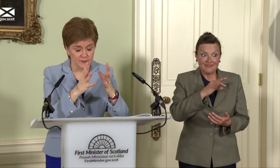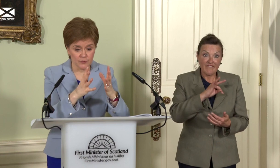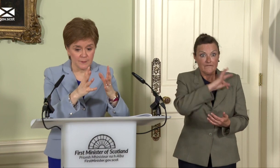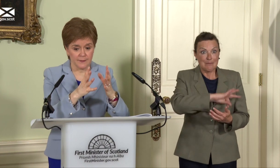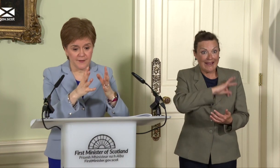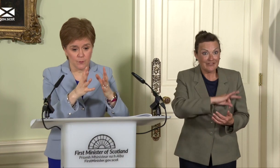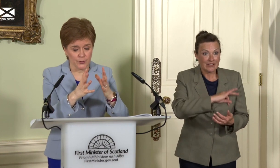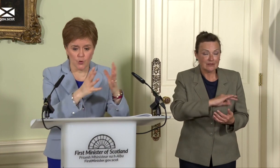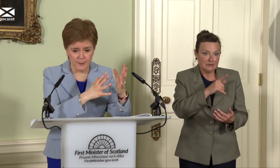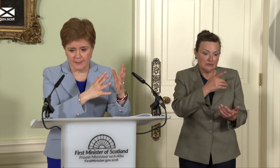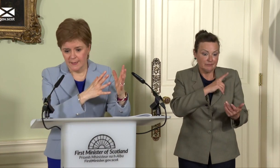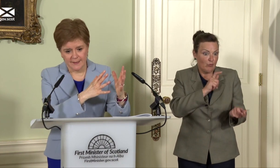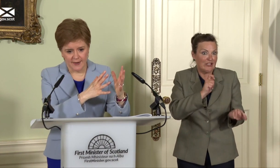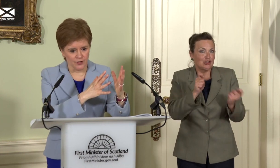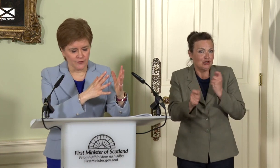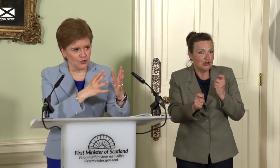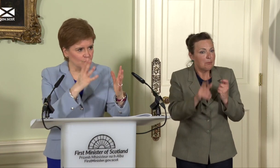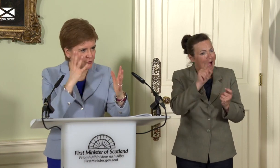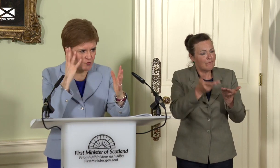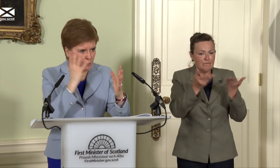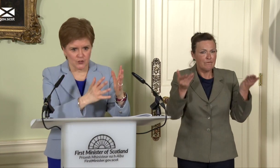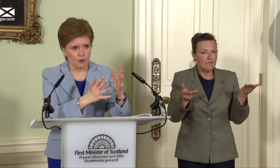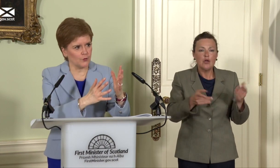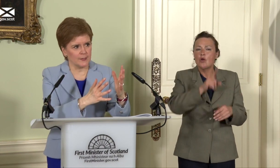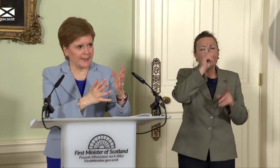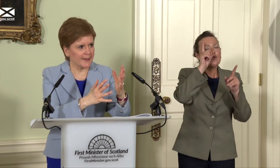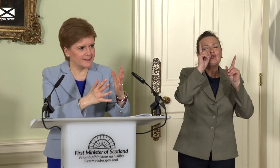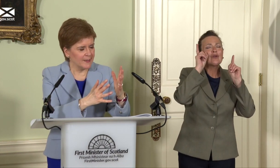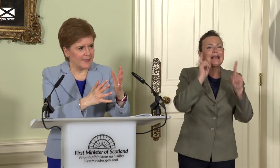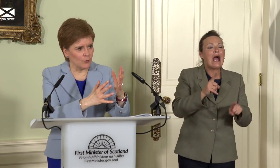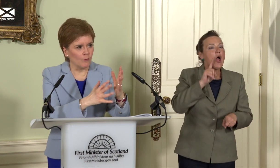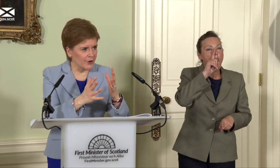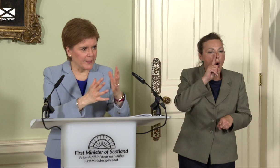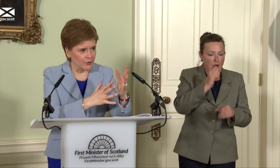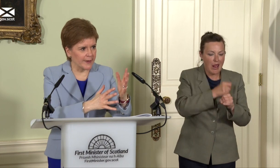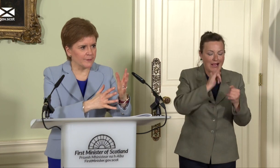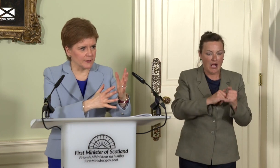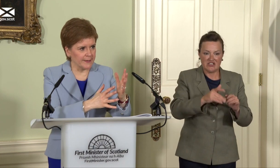got to be a fair one. Nobody is arguing that you switch off oil and gas overnight, or anything like